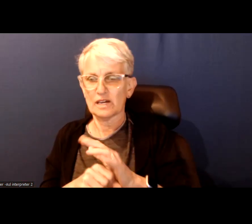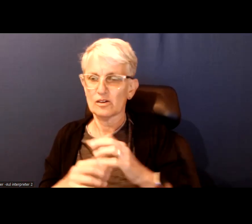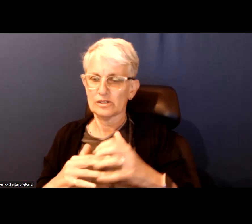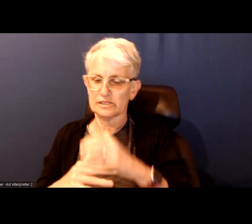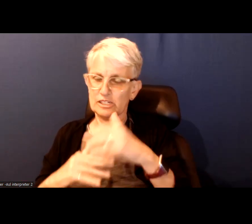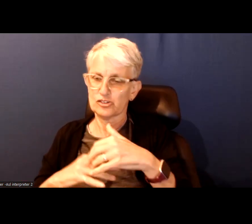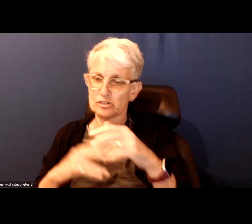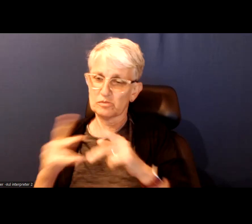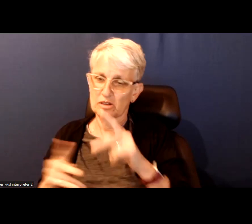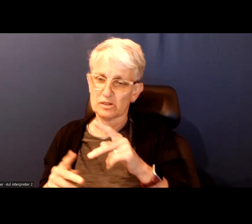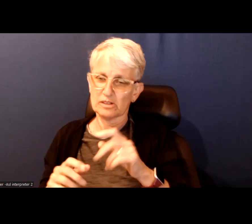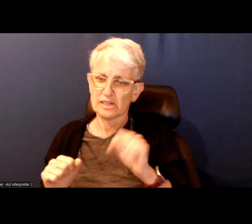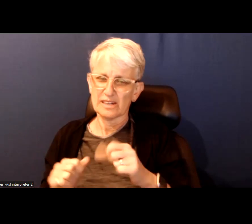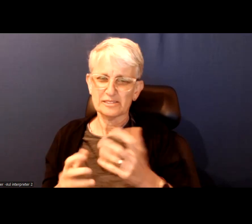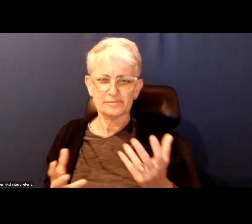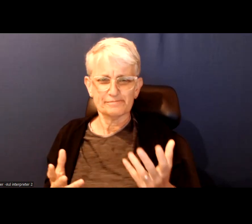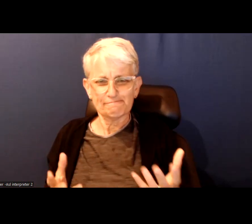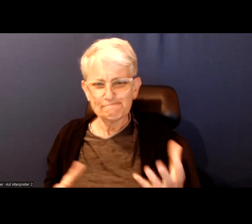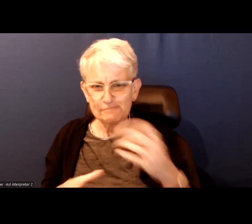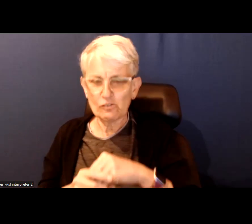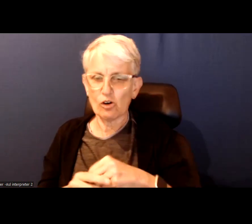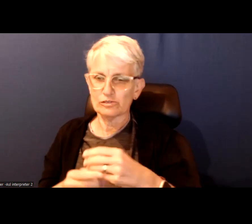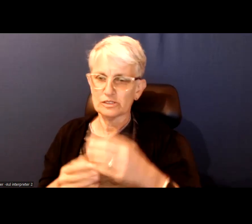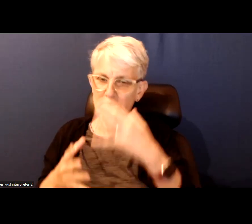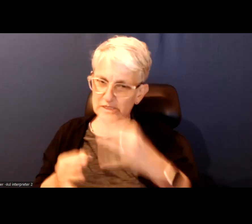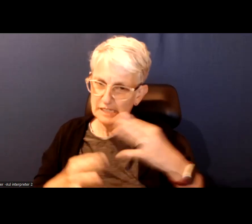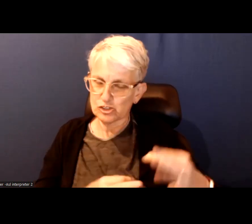might be more involved in decision-making processes in the city.